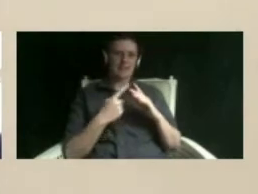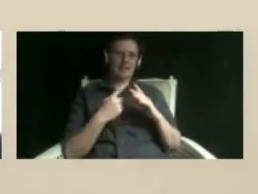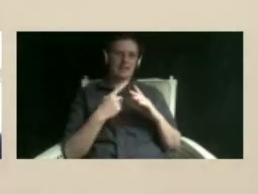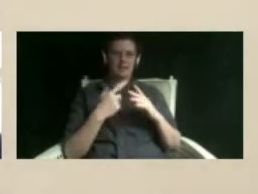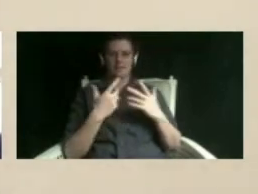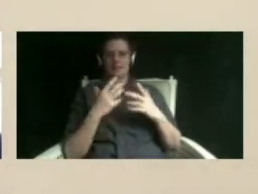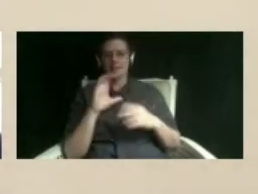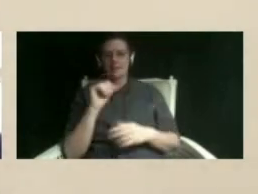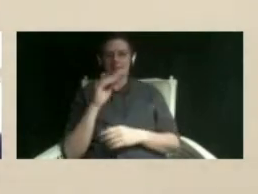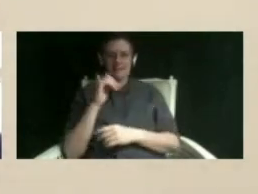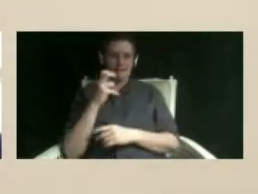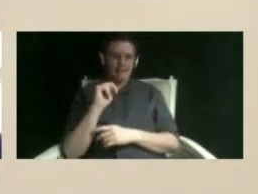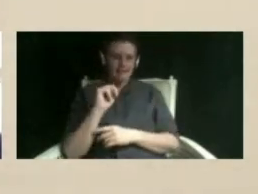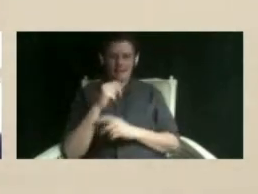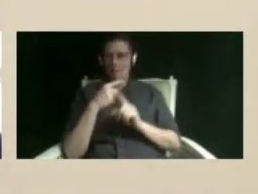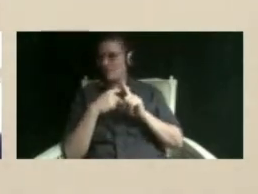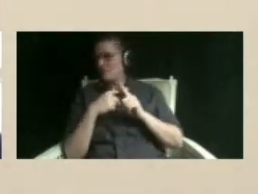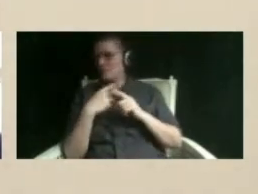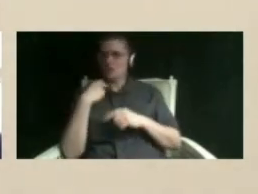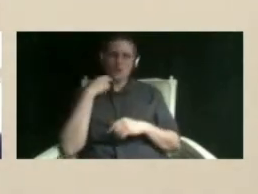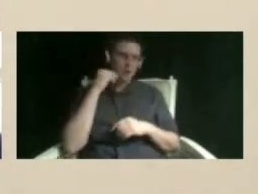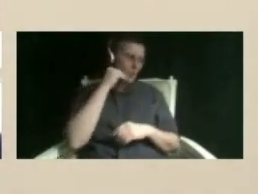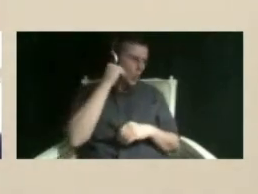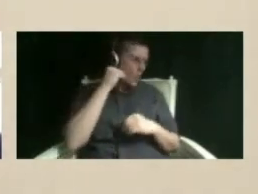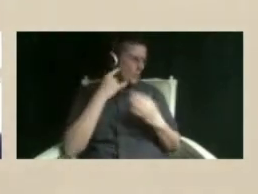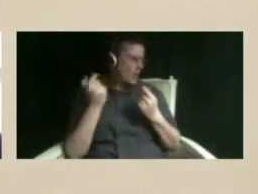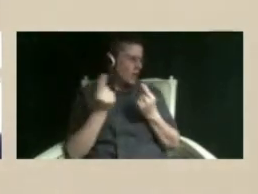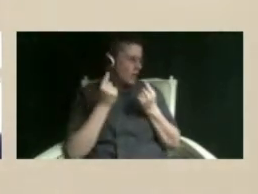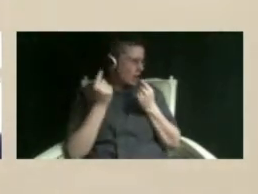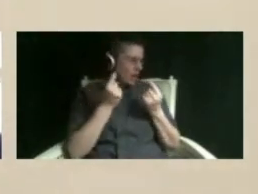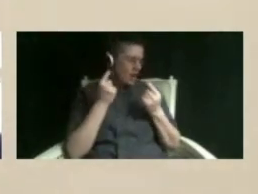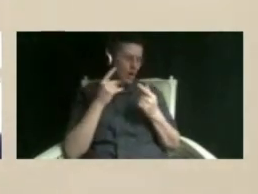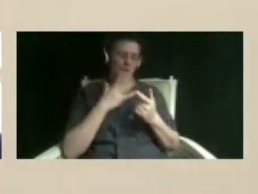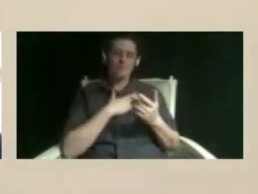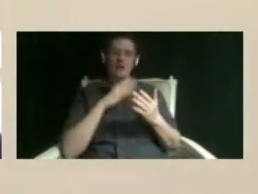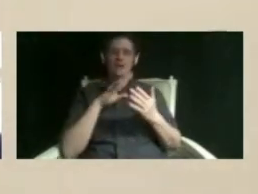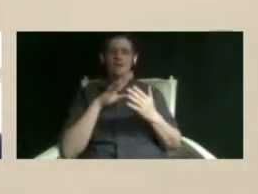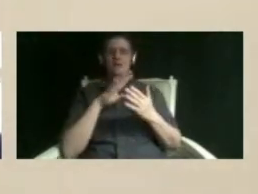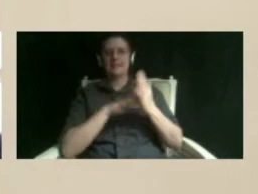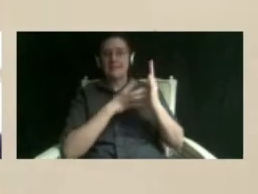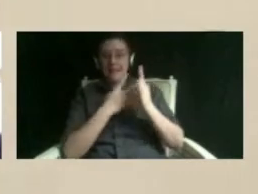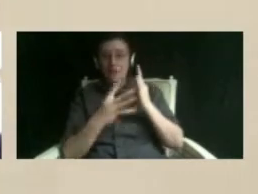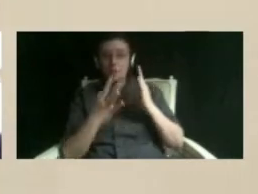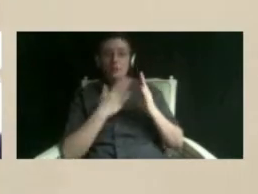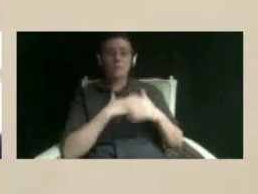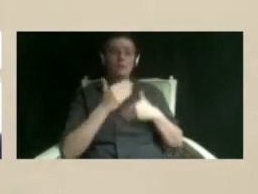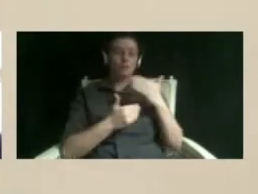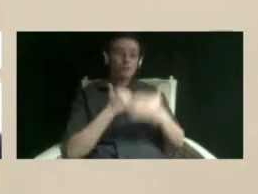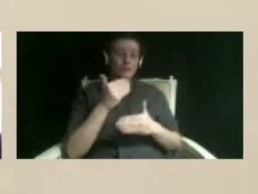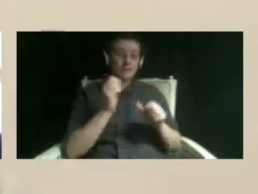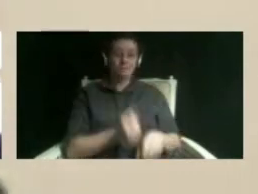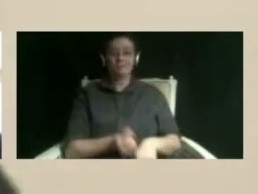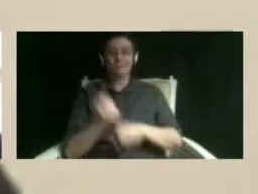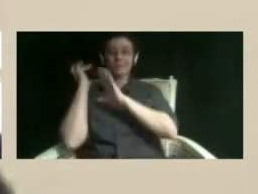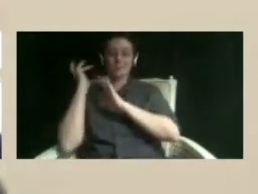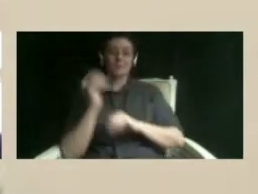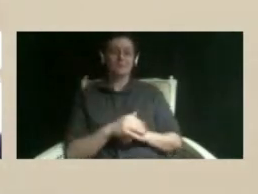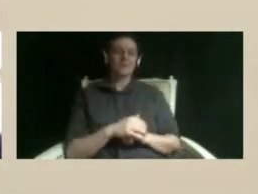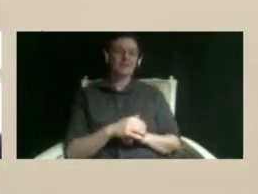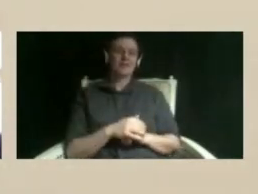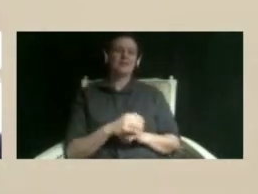my routine my schedule everything my whole life um so i really turned in um to doing hobbies like art